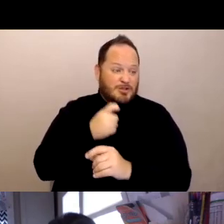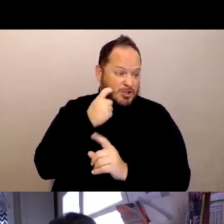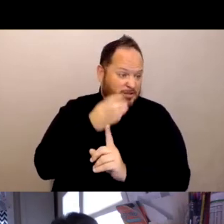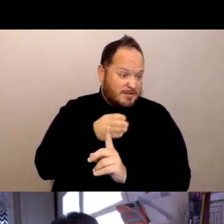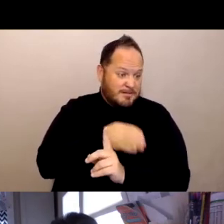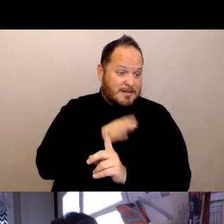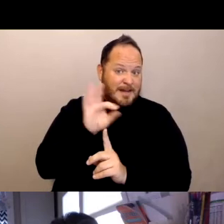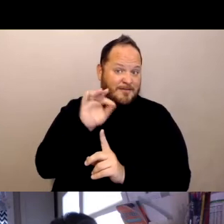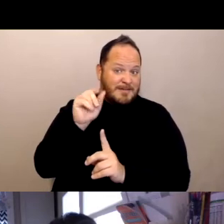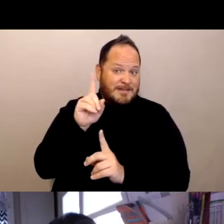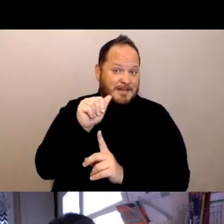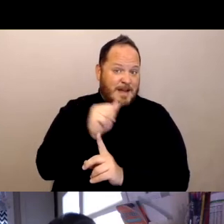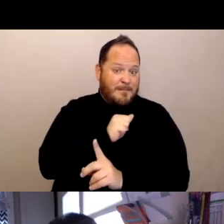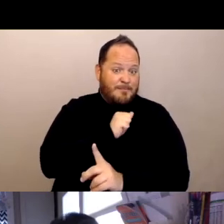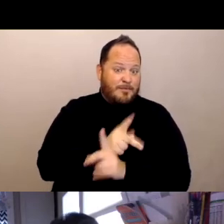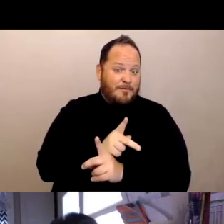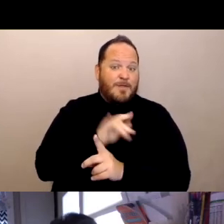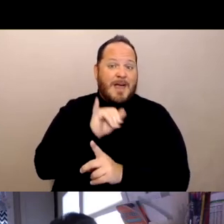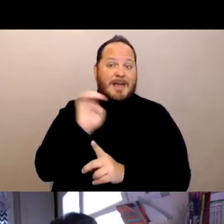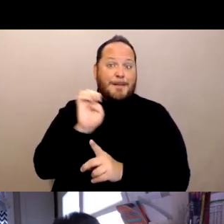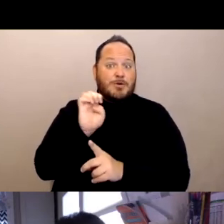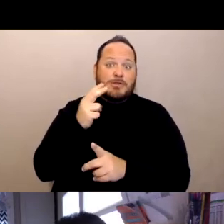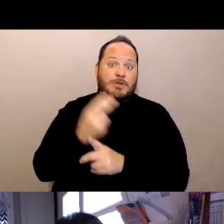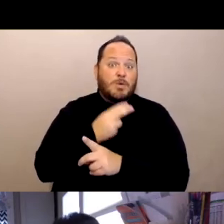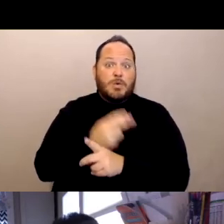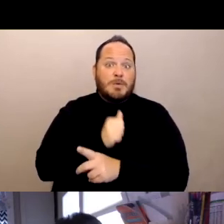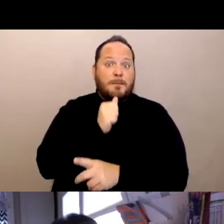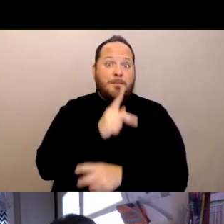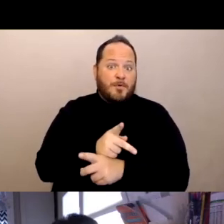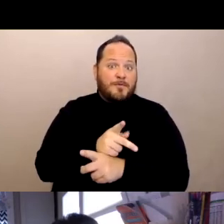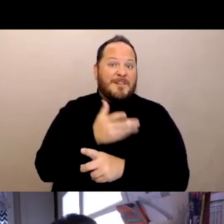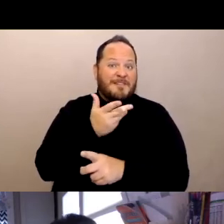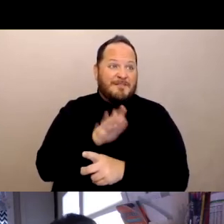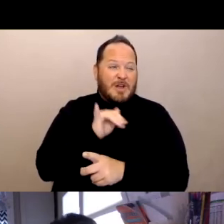that the emergency use approval came in. I think that was mid December,